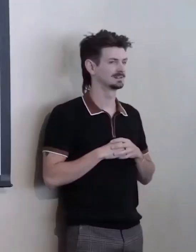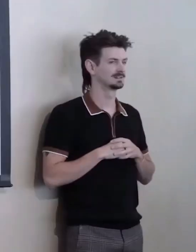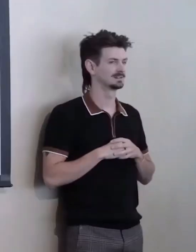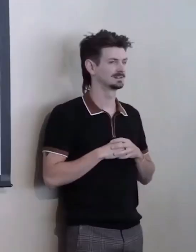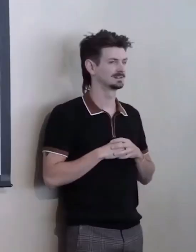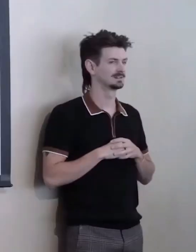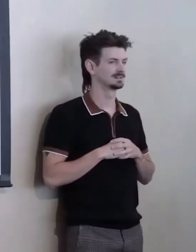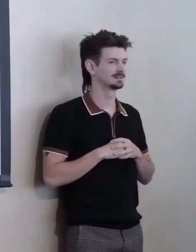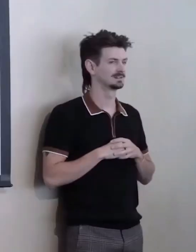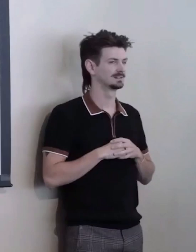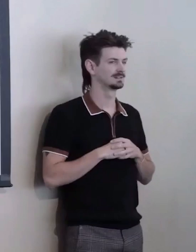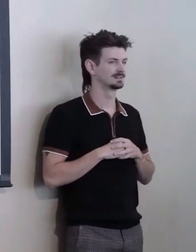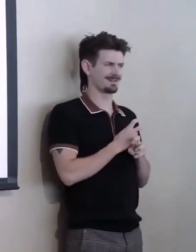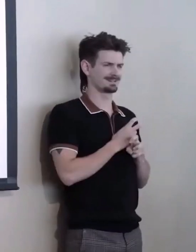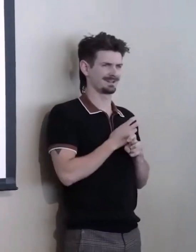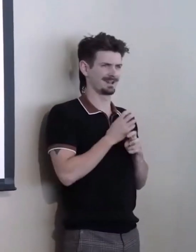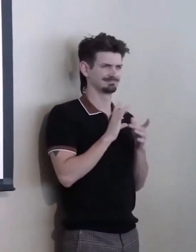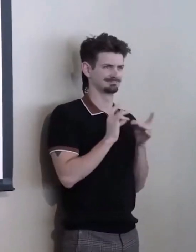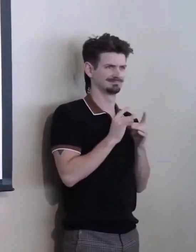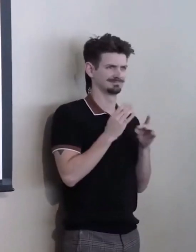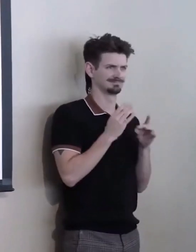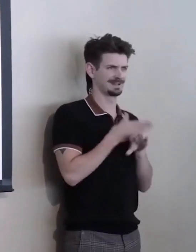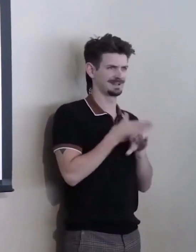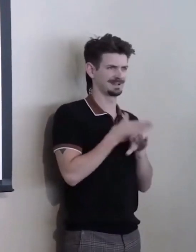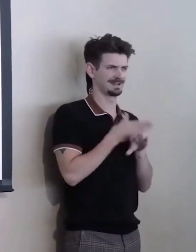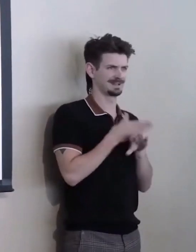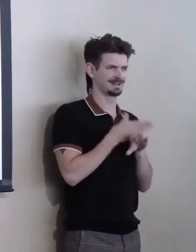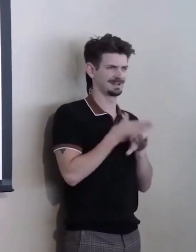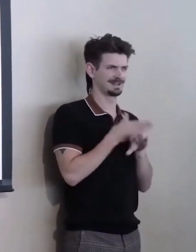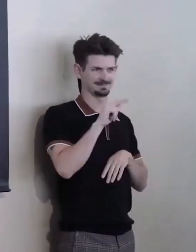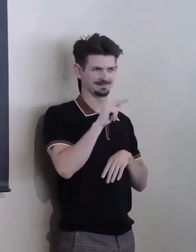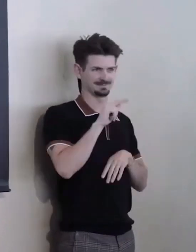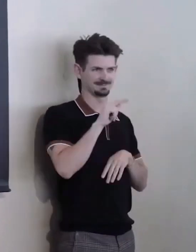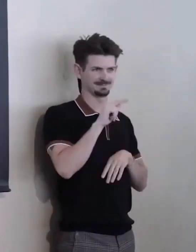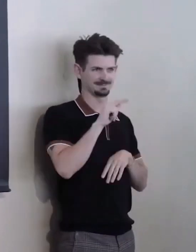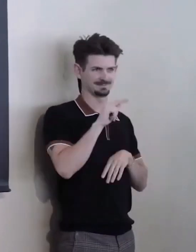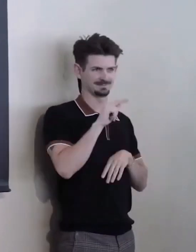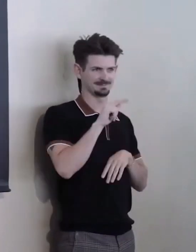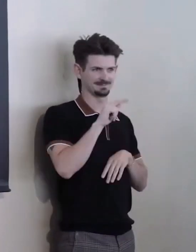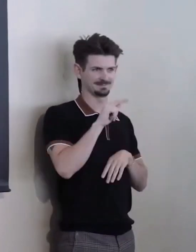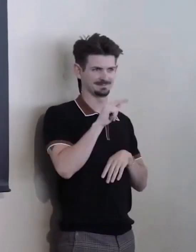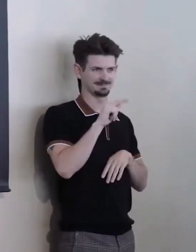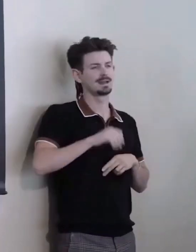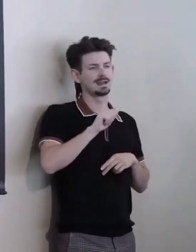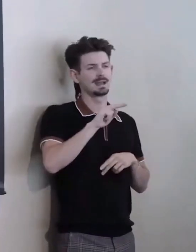I'm going to be pretty brief. Like Julie said, I'm Annie Lee, CEO of Colorado Access,